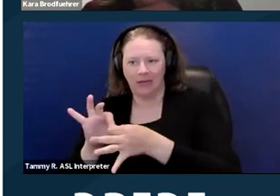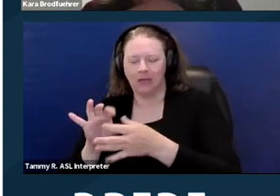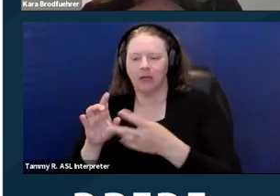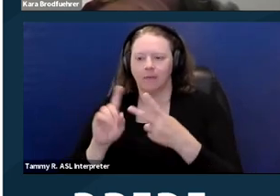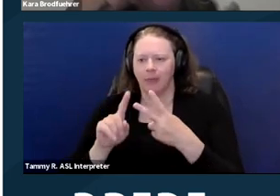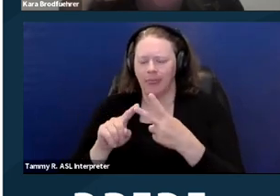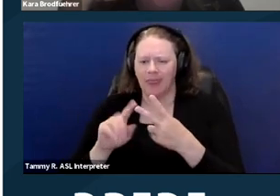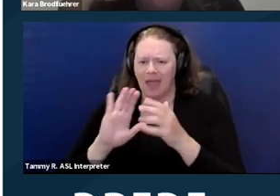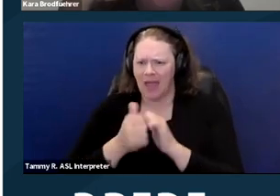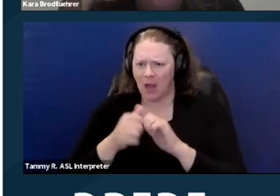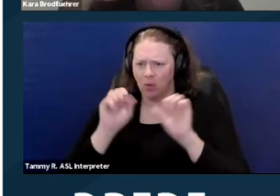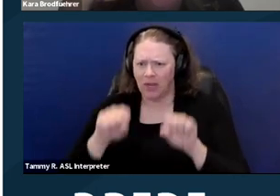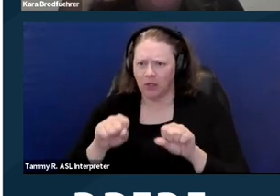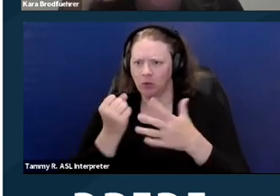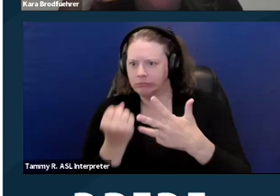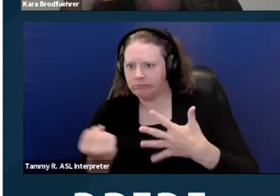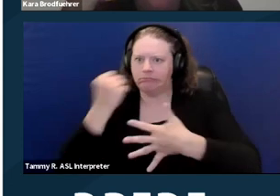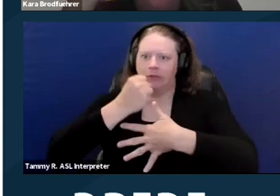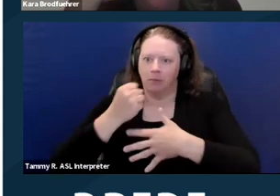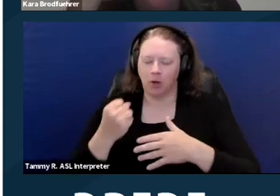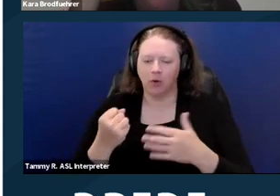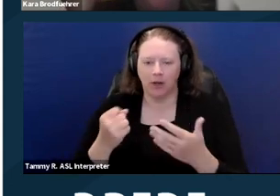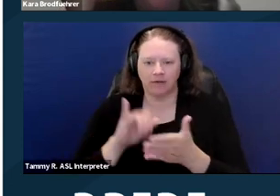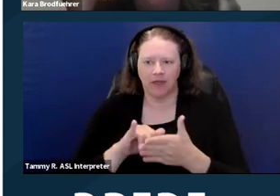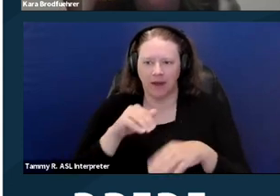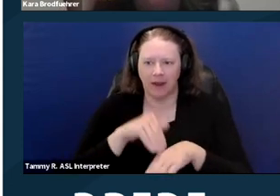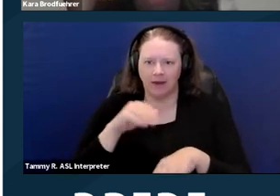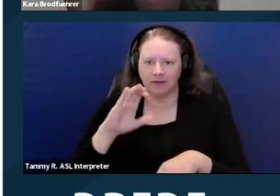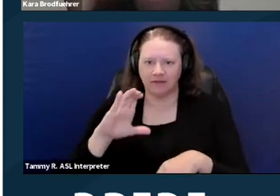how can you get it to be prioritized at CDR, or CRD?